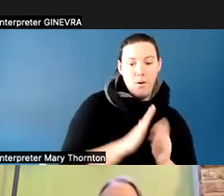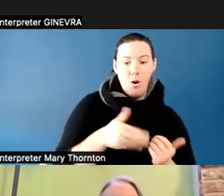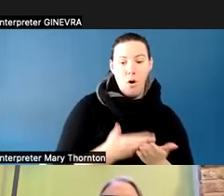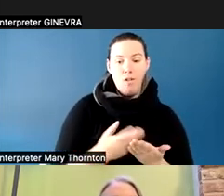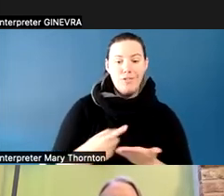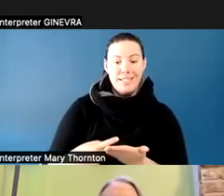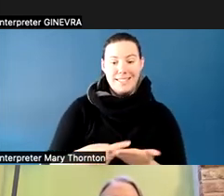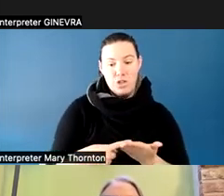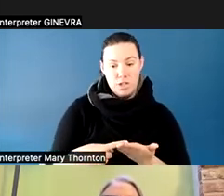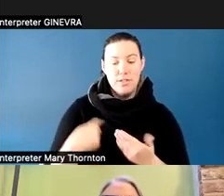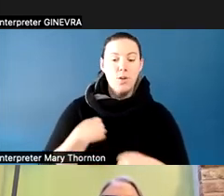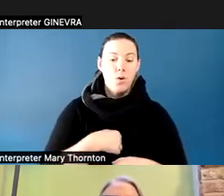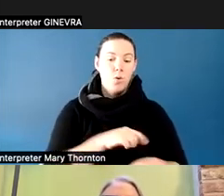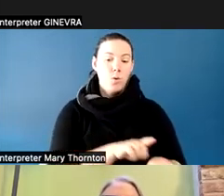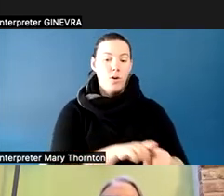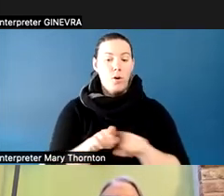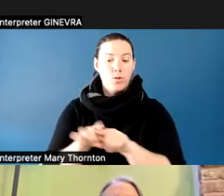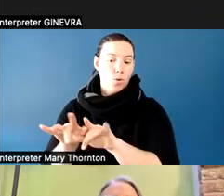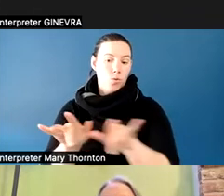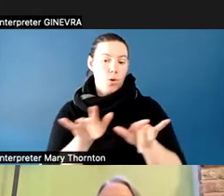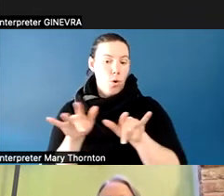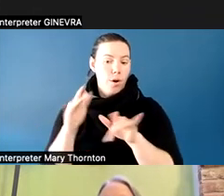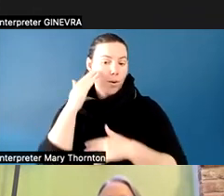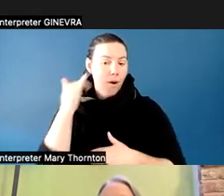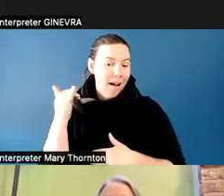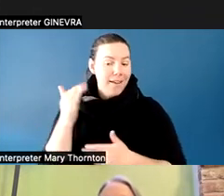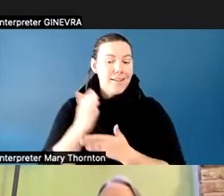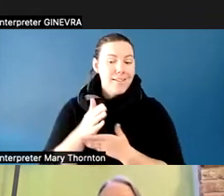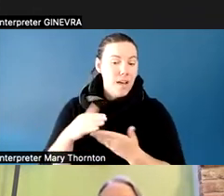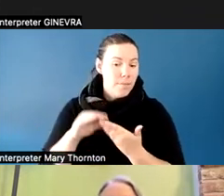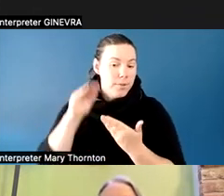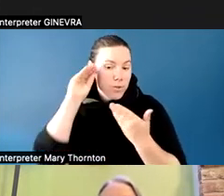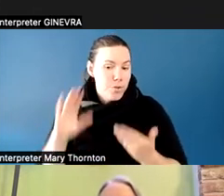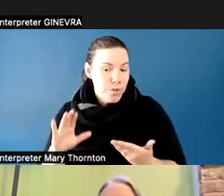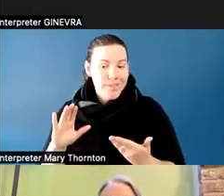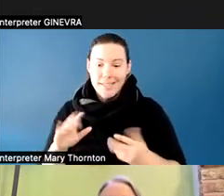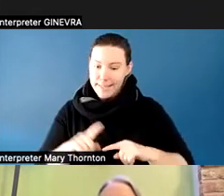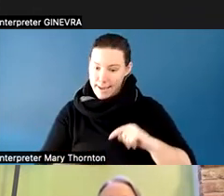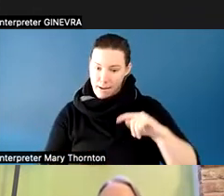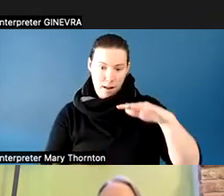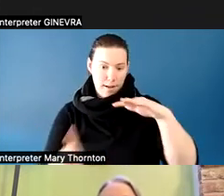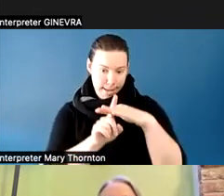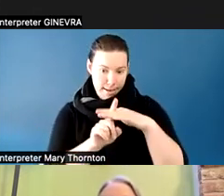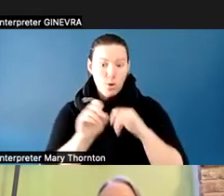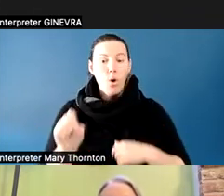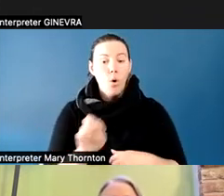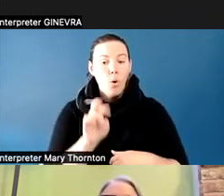some students that either can't attend or would like to review the lesson. So we make those recordings available to them.